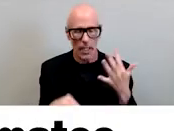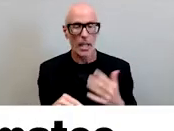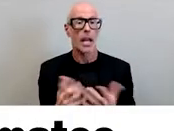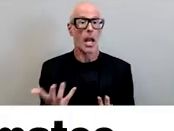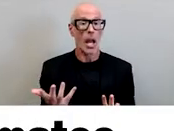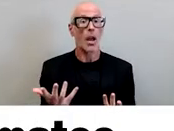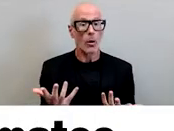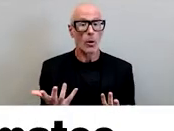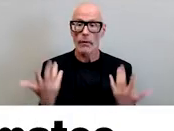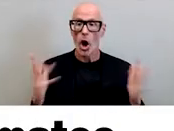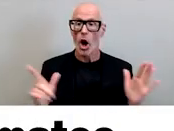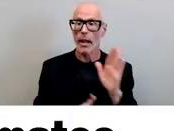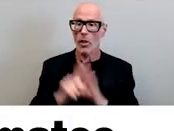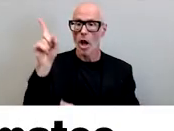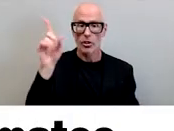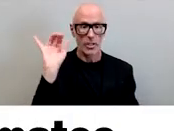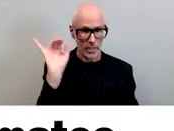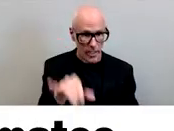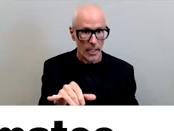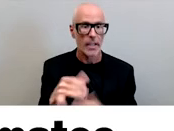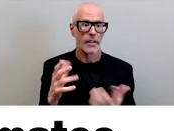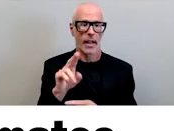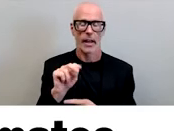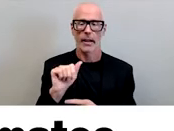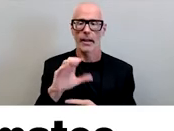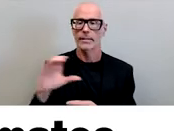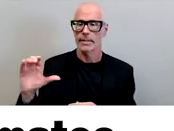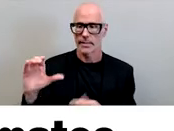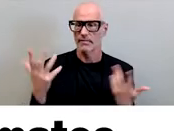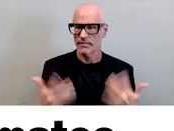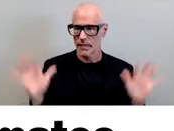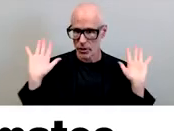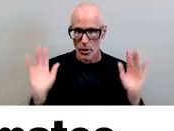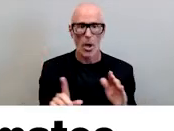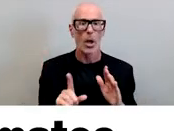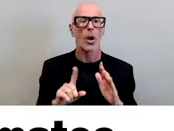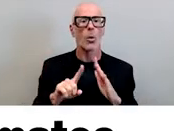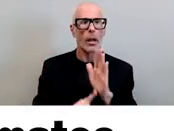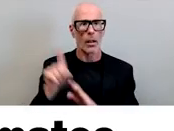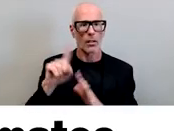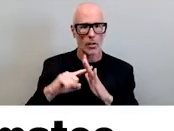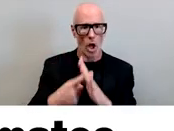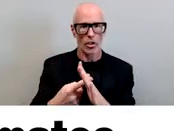launched the national assessment of collegiate campus climates we launched it in february 2019